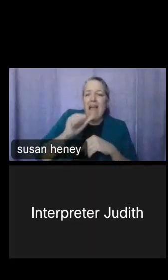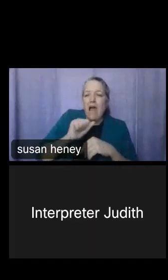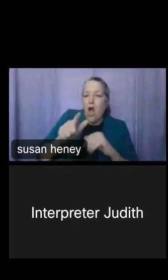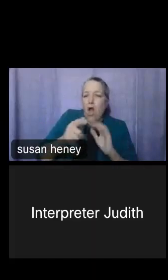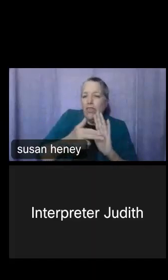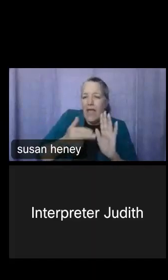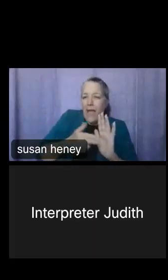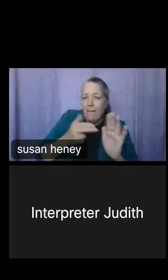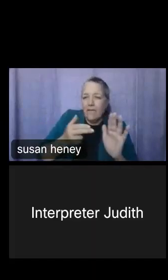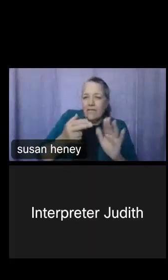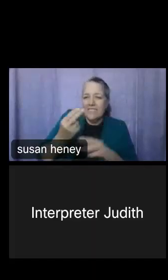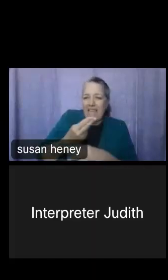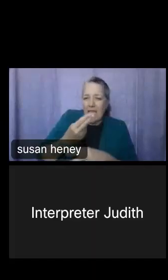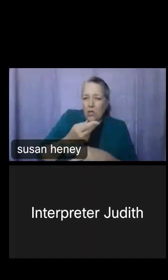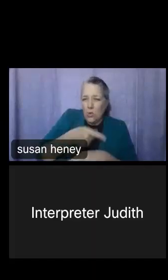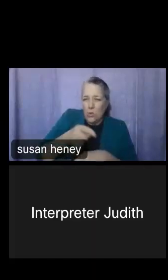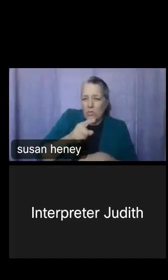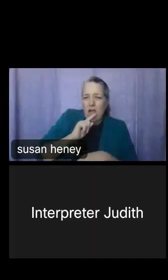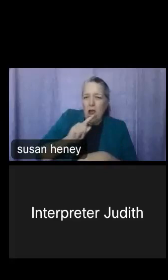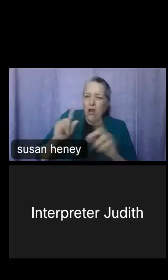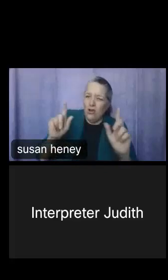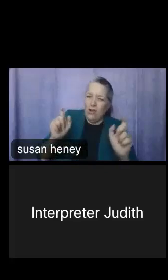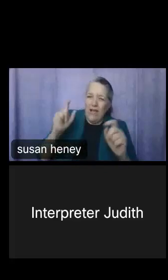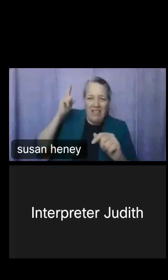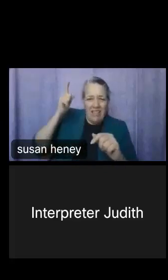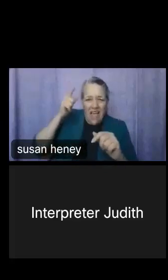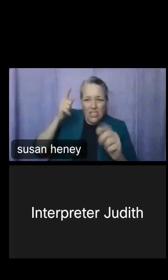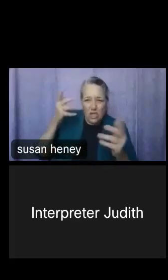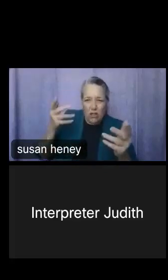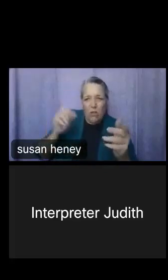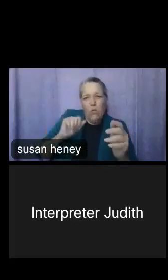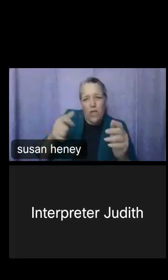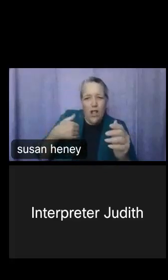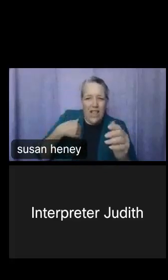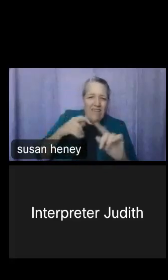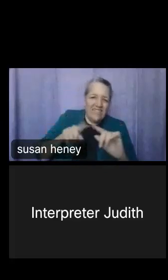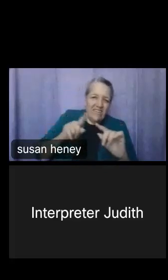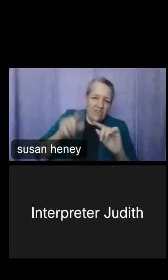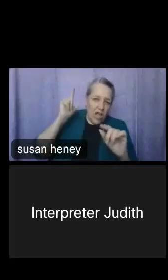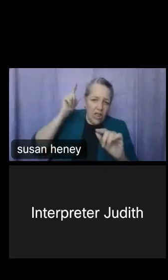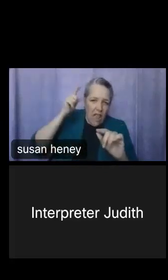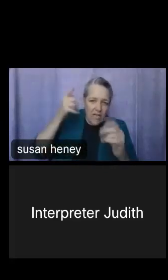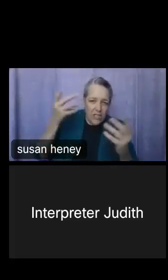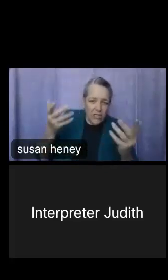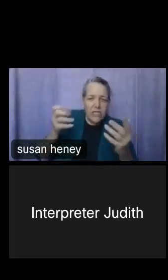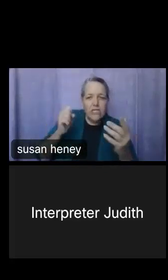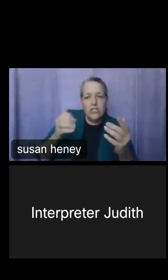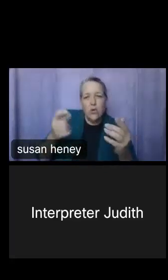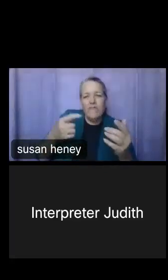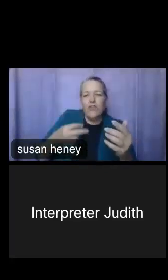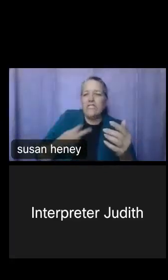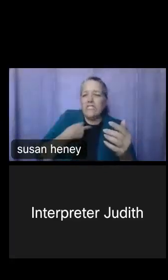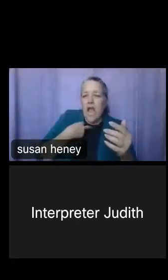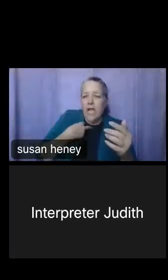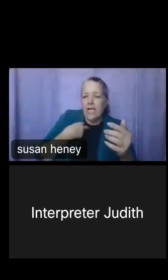logical always to everyone, because we all have different logic. So, if you are ever stuck, for instance, I had to play around to figure out where I could